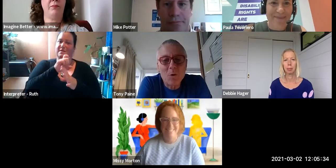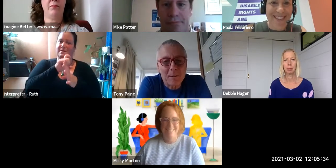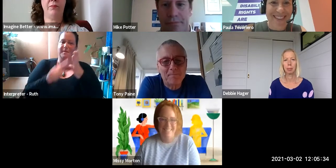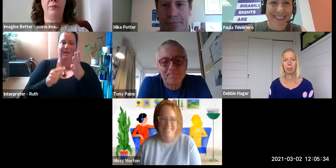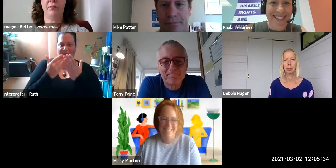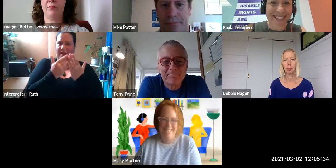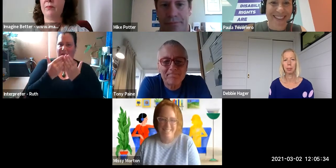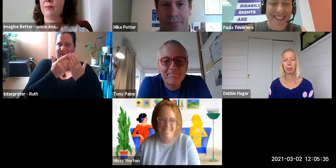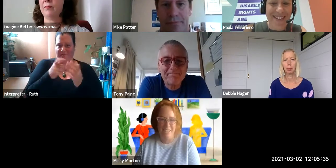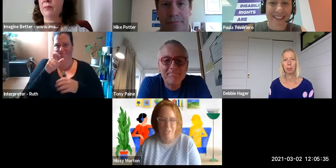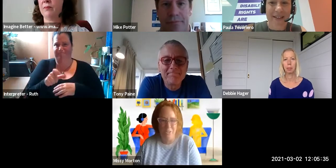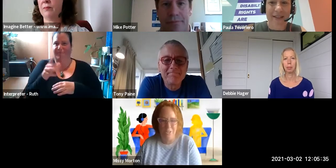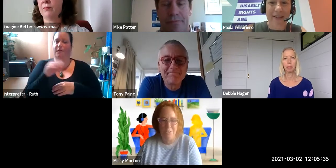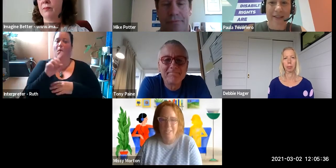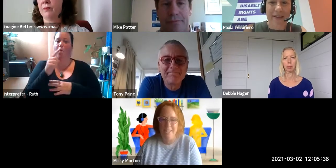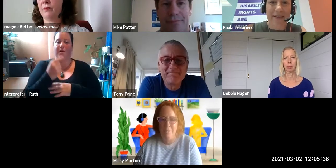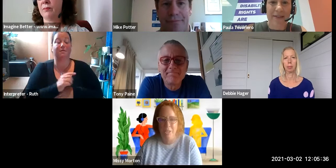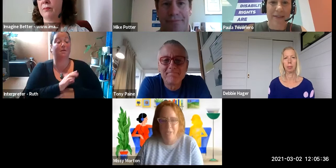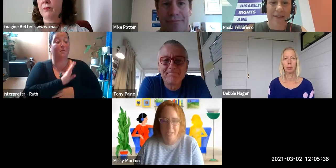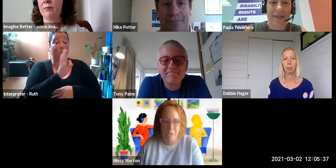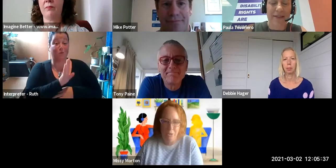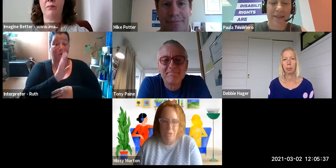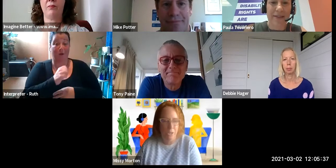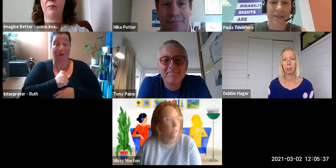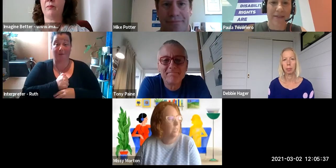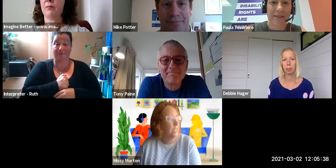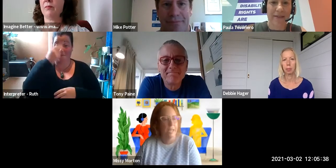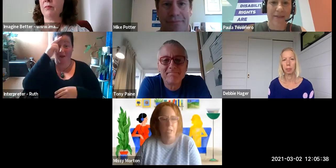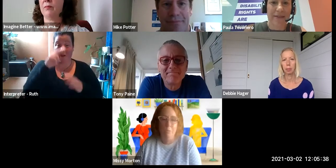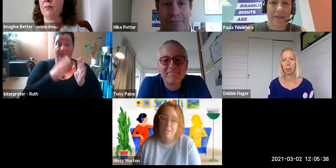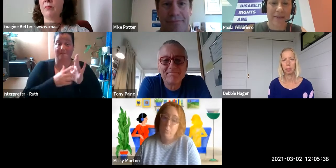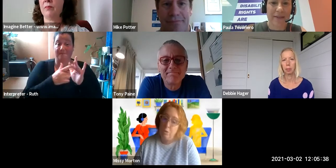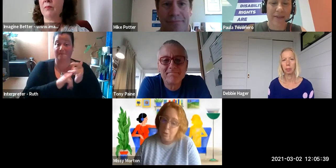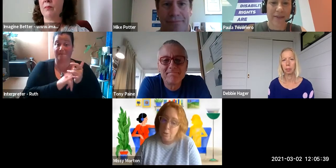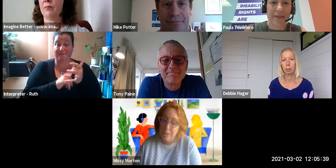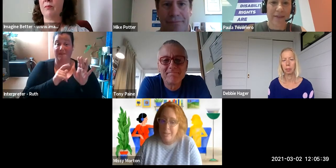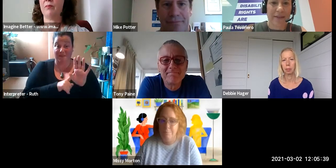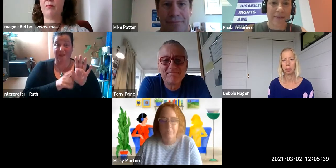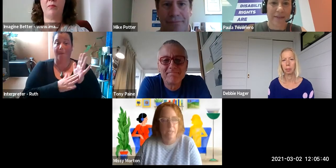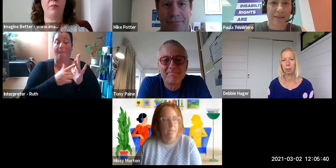{Missy Morton - Auckland University] Kia ora koutou. Nga mihinui kia koutou katoa. Nga Missy Morton toku ingoa.